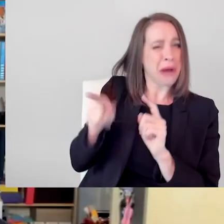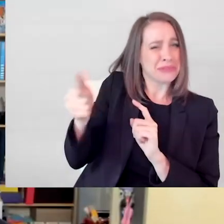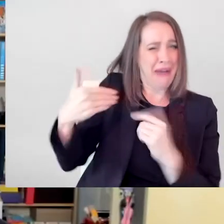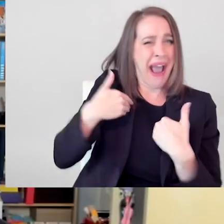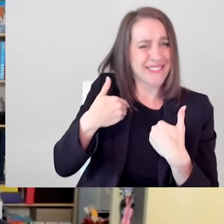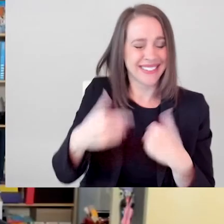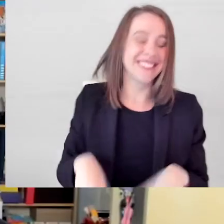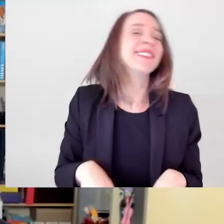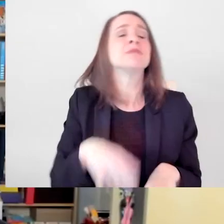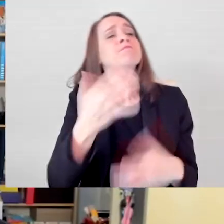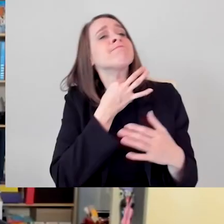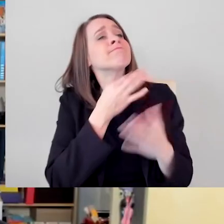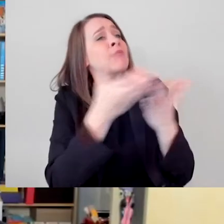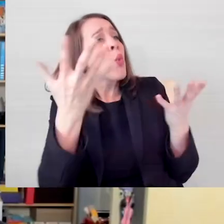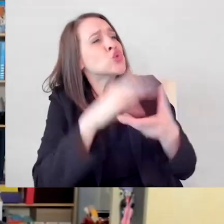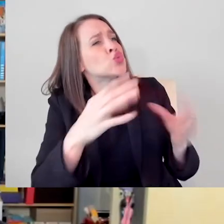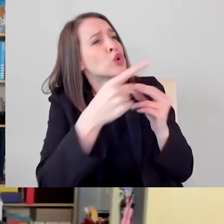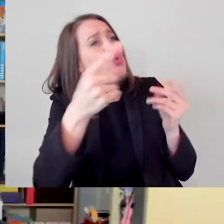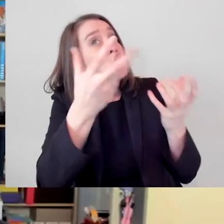like to see told in the future and by whom?